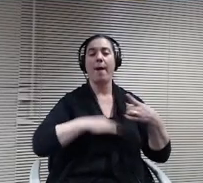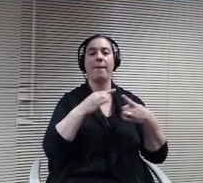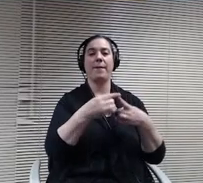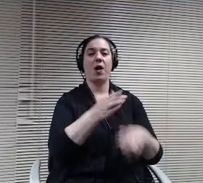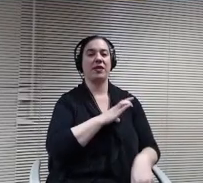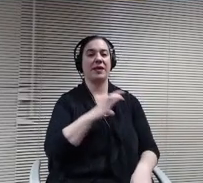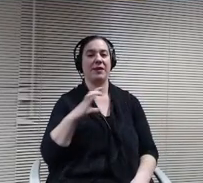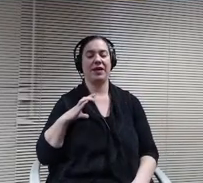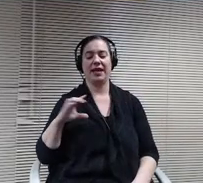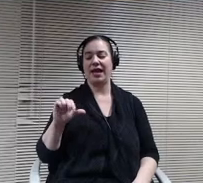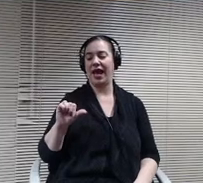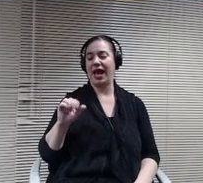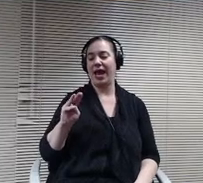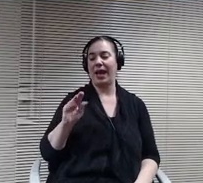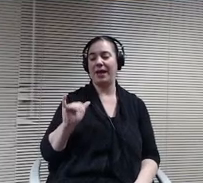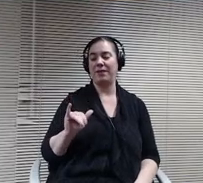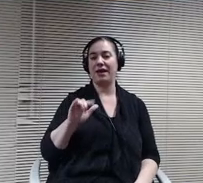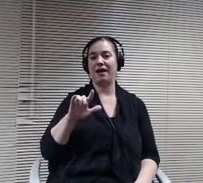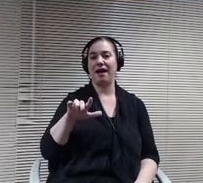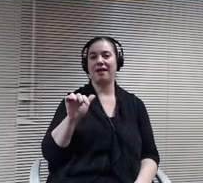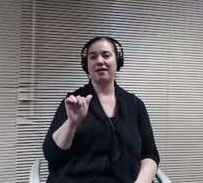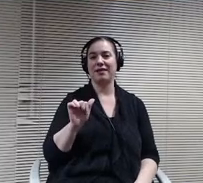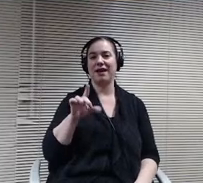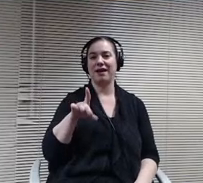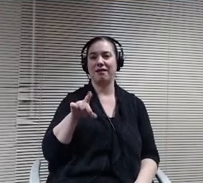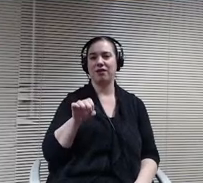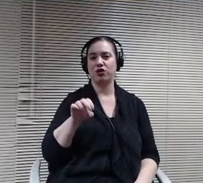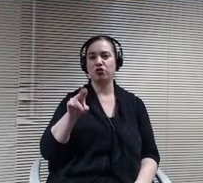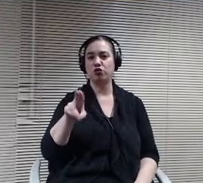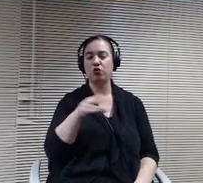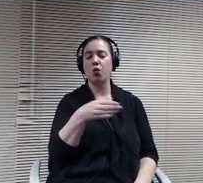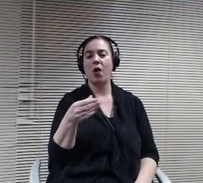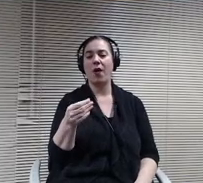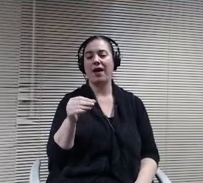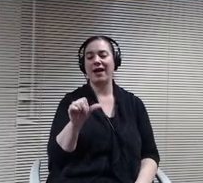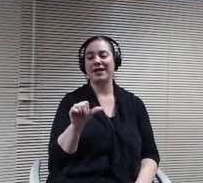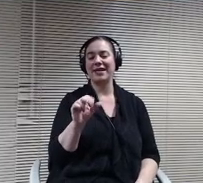committee. Amy, do and any number bedson. Also sat in with